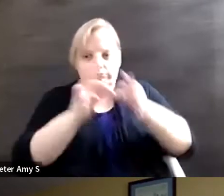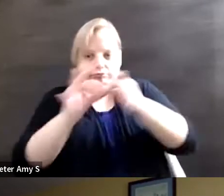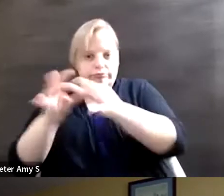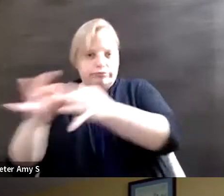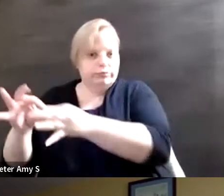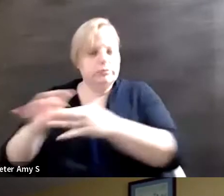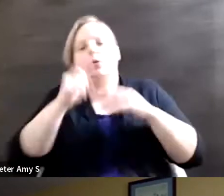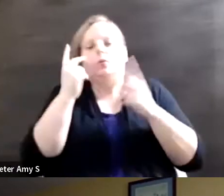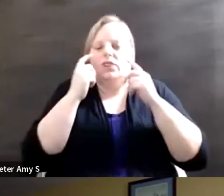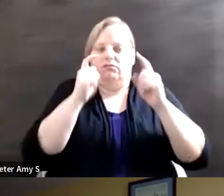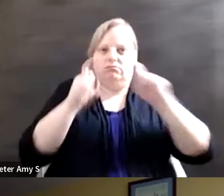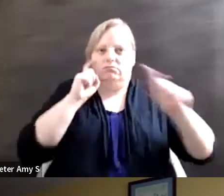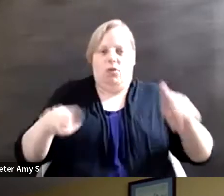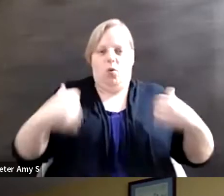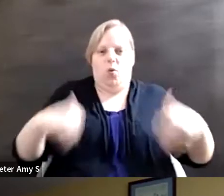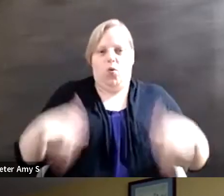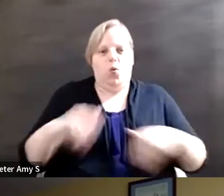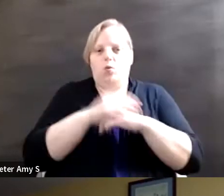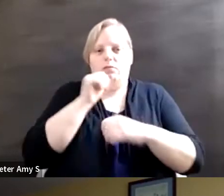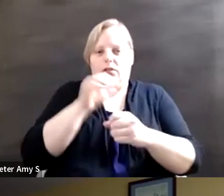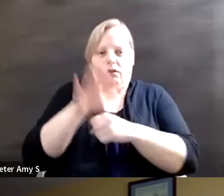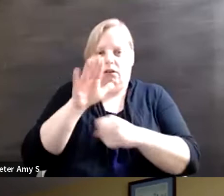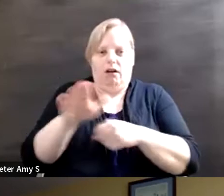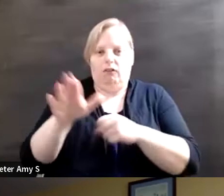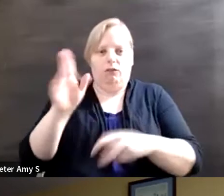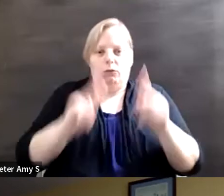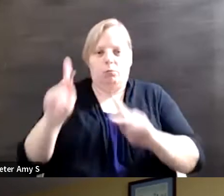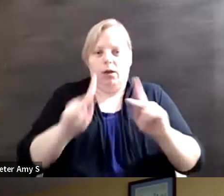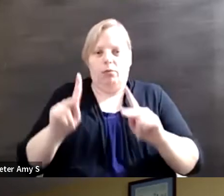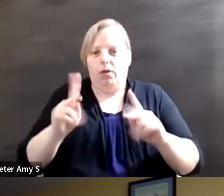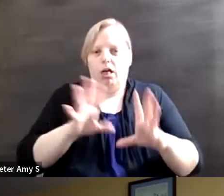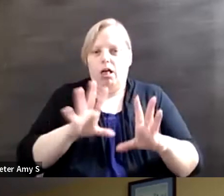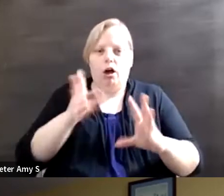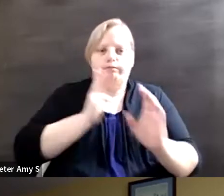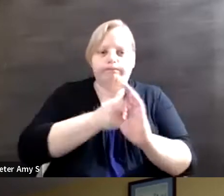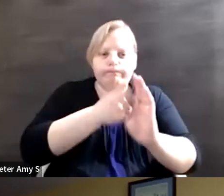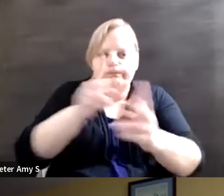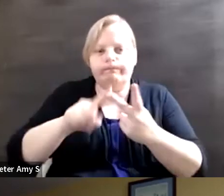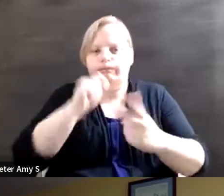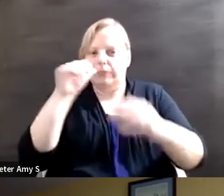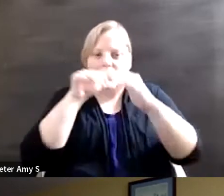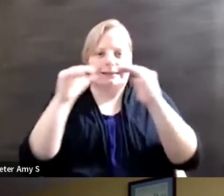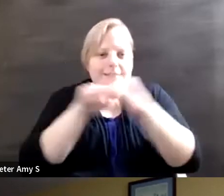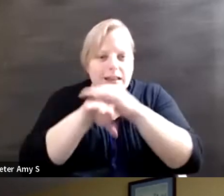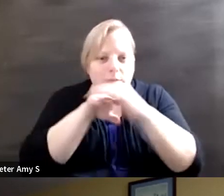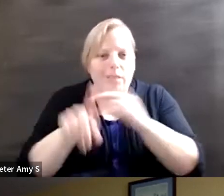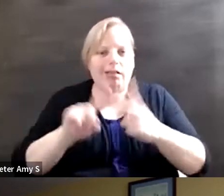and inaccessibility and equality in access for individuals in the disability community.